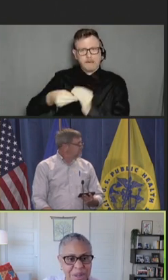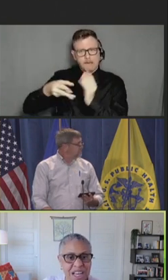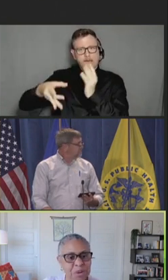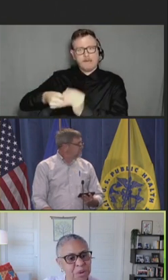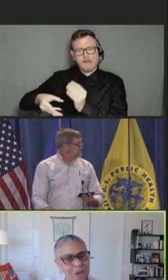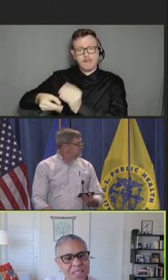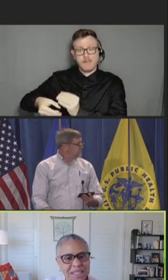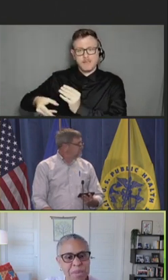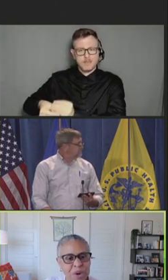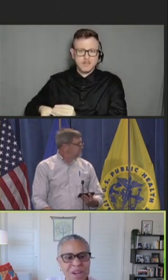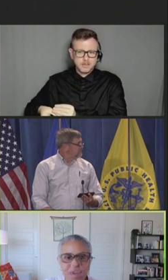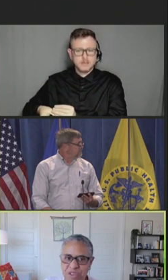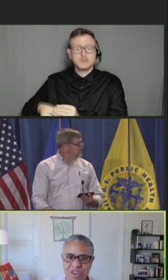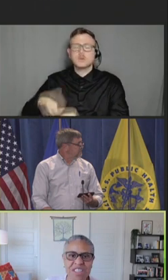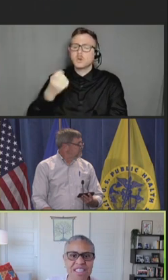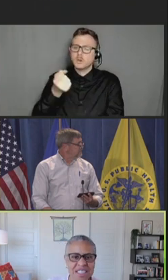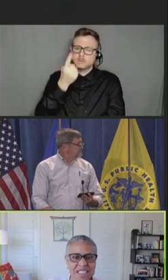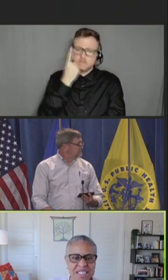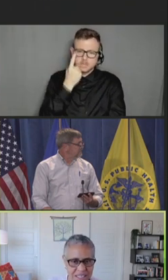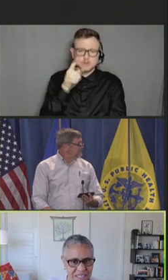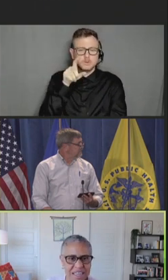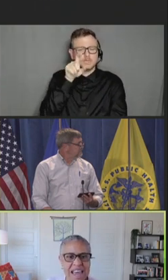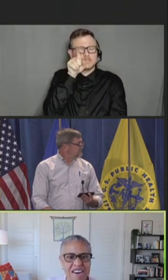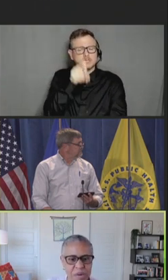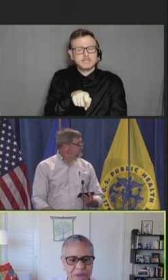Because we know at some point, we really need to narrow in.